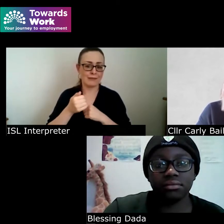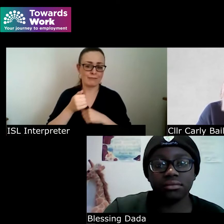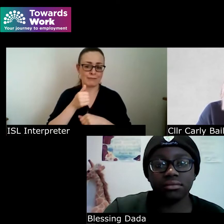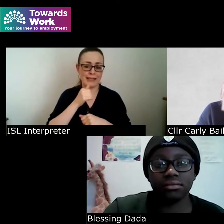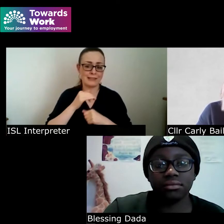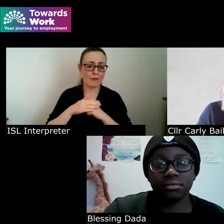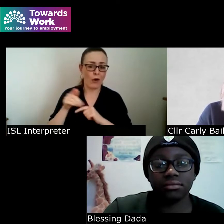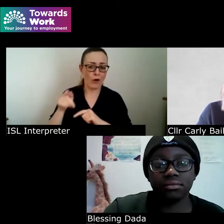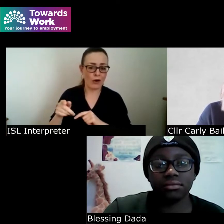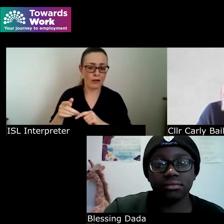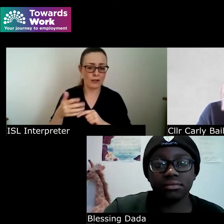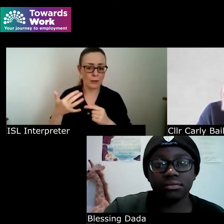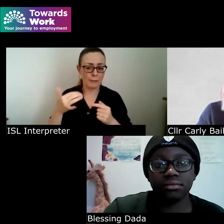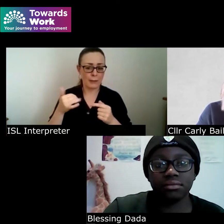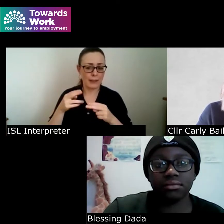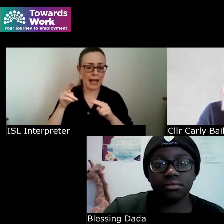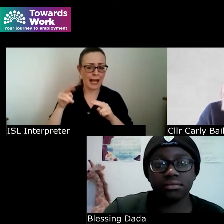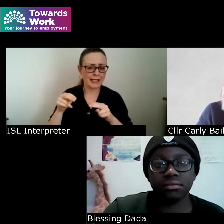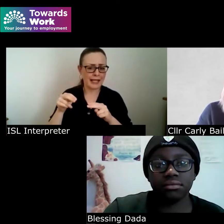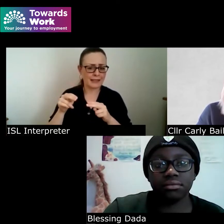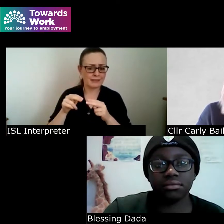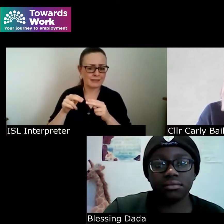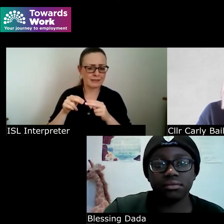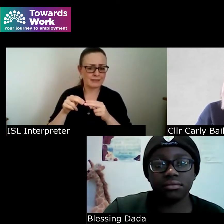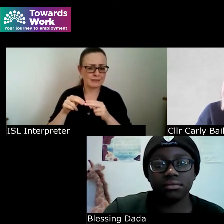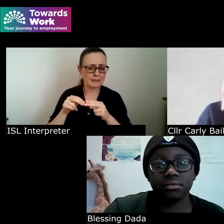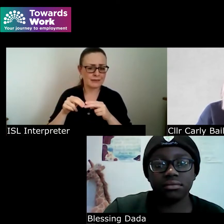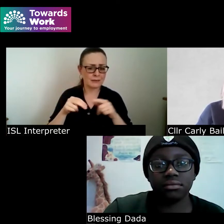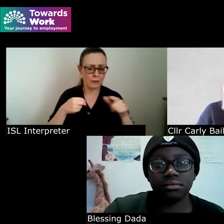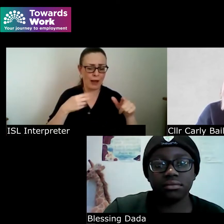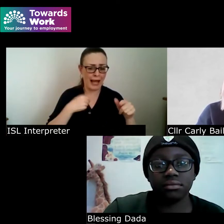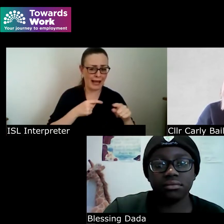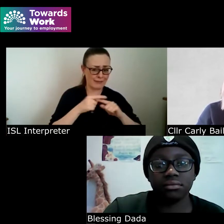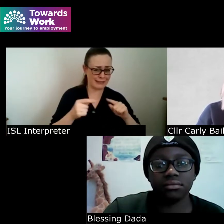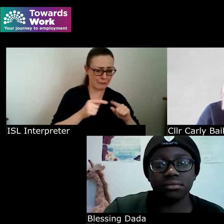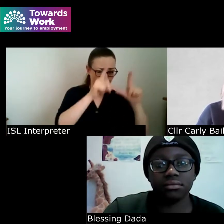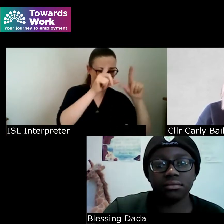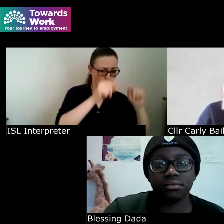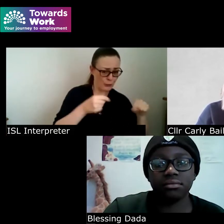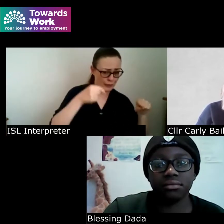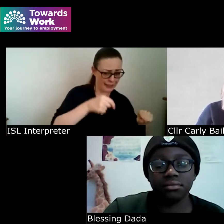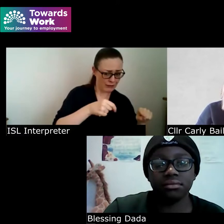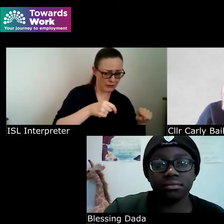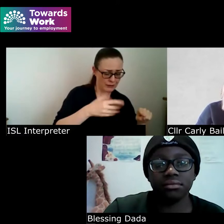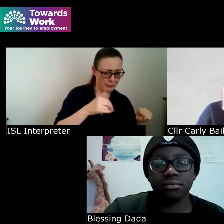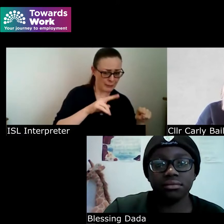able to play the audio from my end because I have it on my device here but um there seems